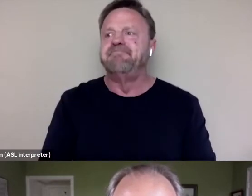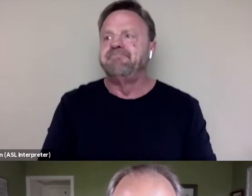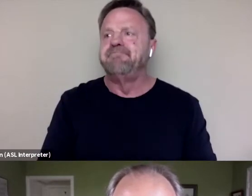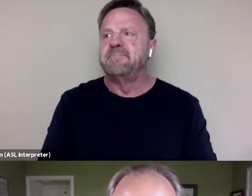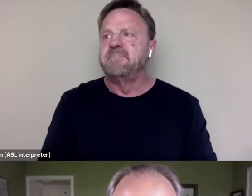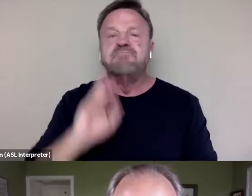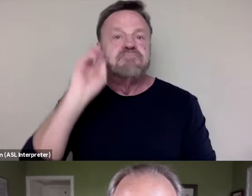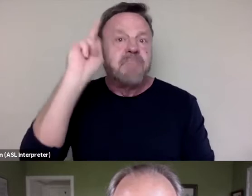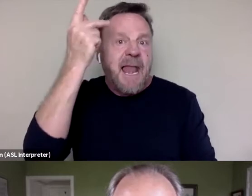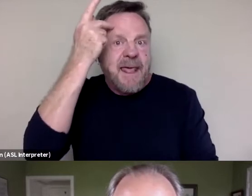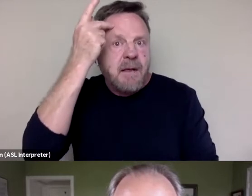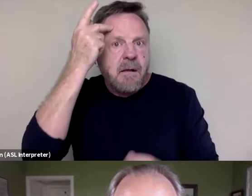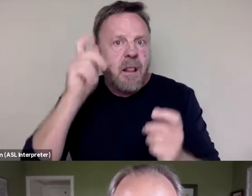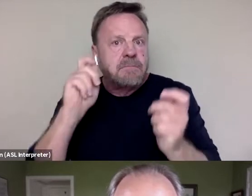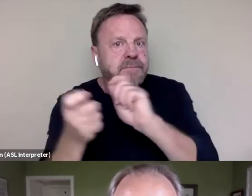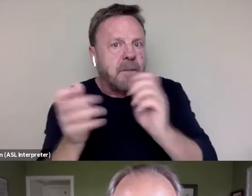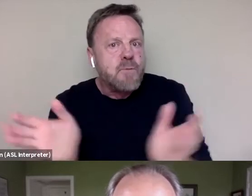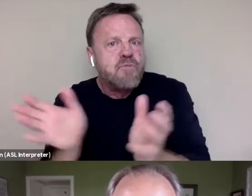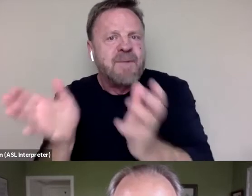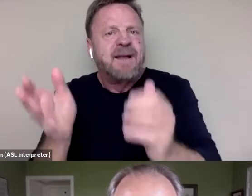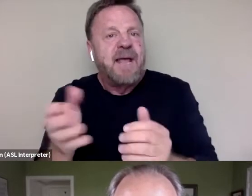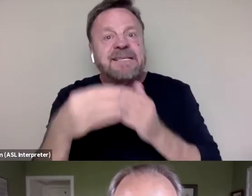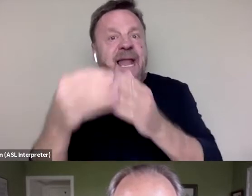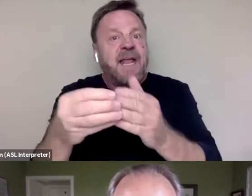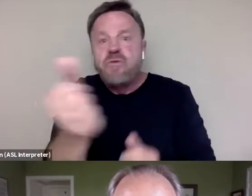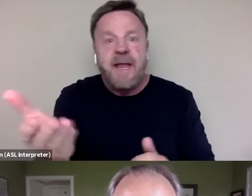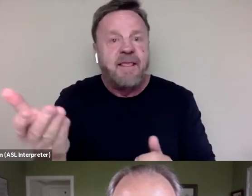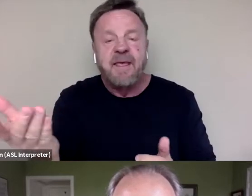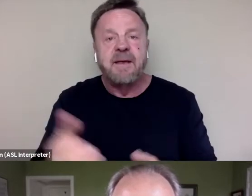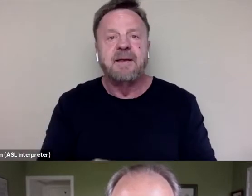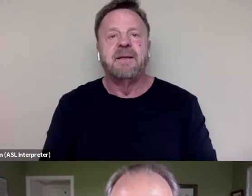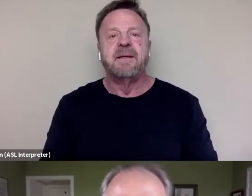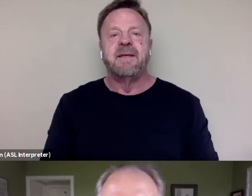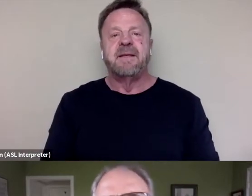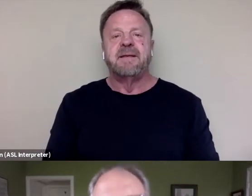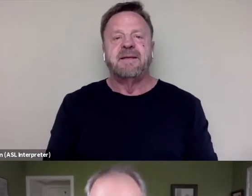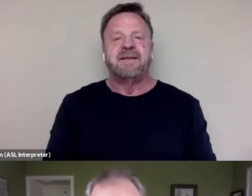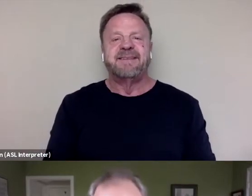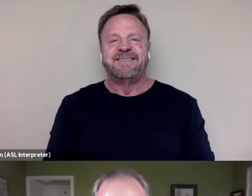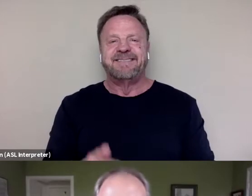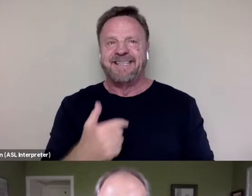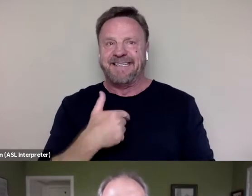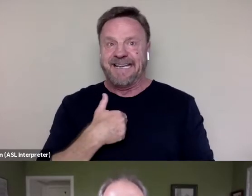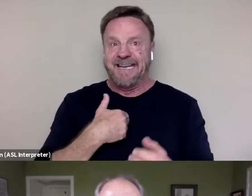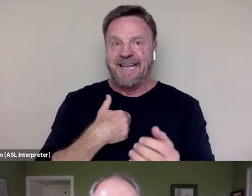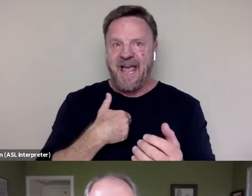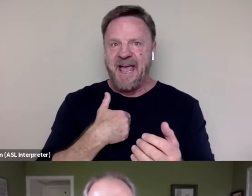political movement? I mean, has it led to anything? Can I try that one? Yeah, go ahead.